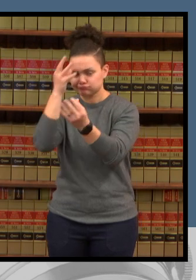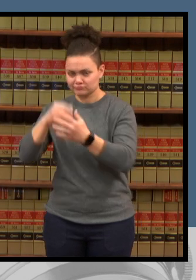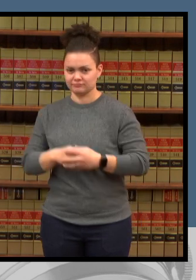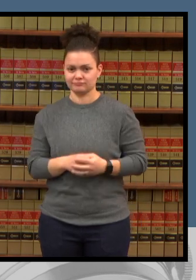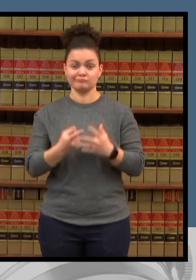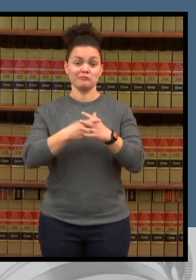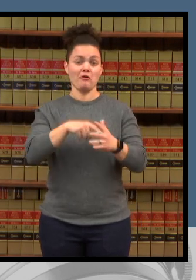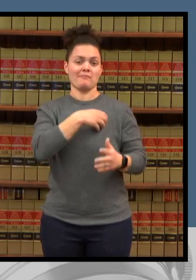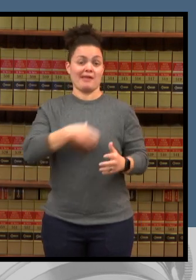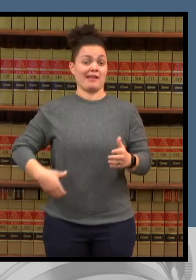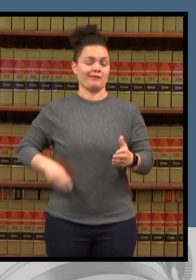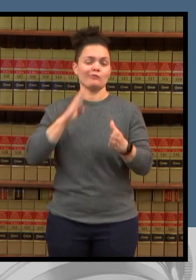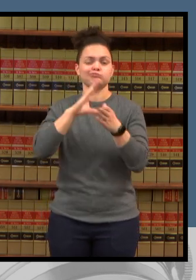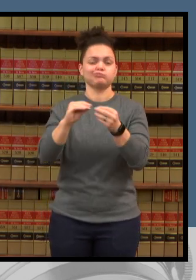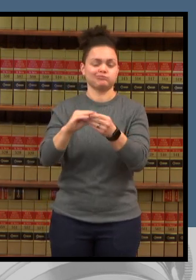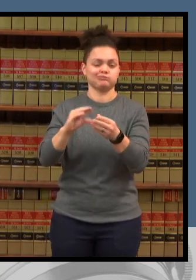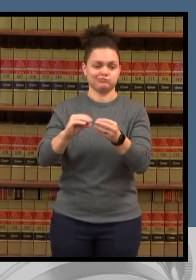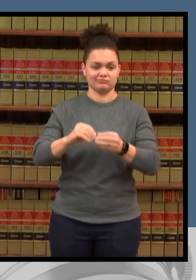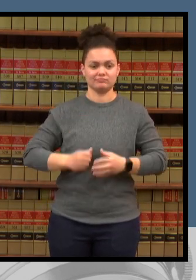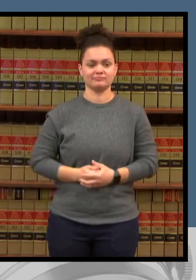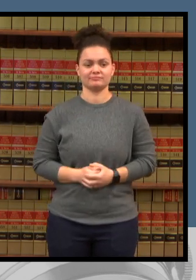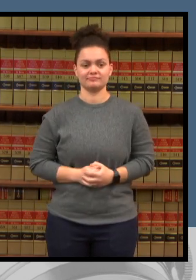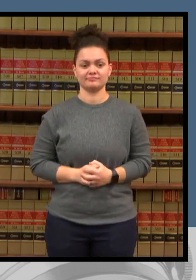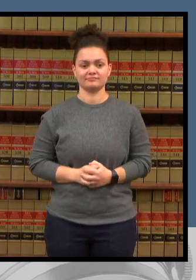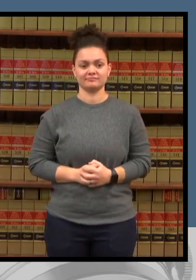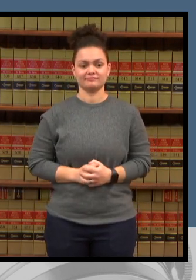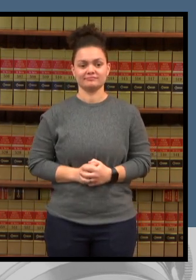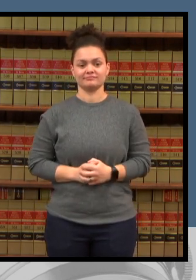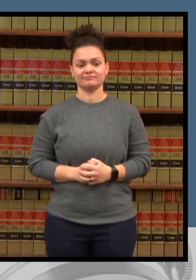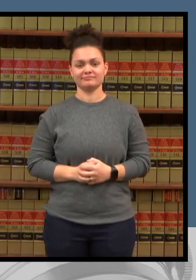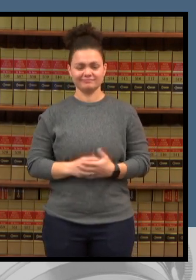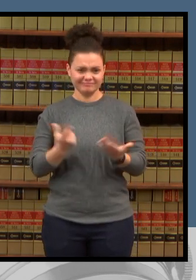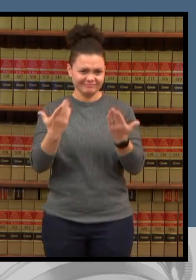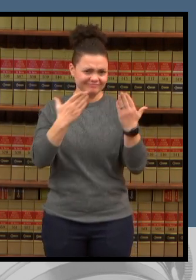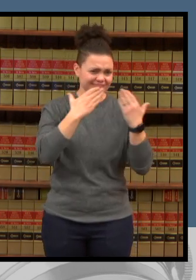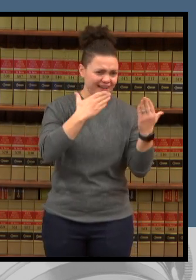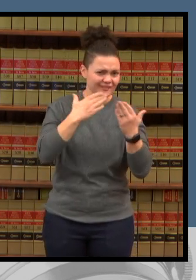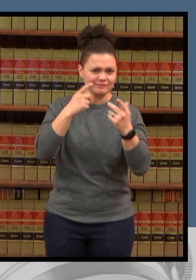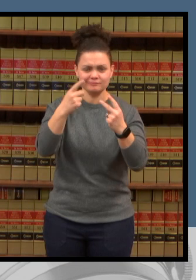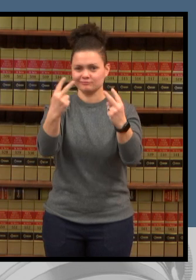thank you everyone for join us for this covet update and let me wish everyone